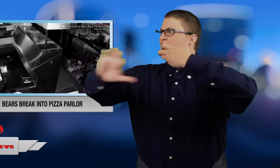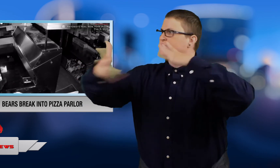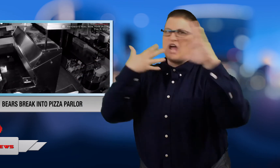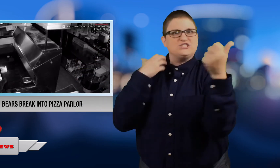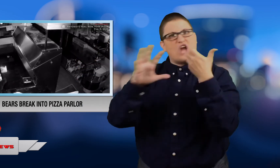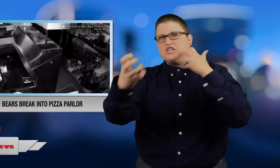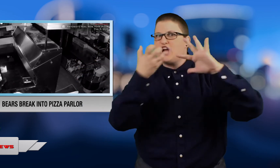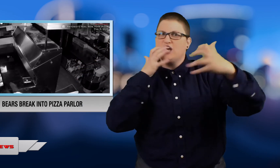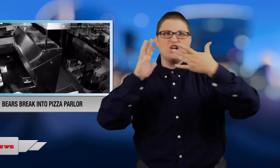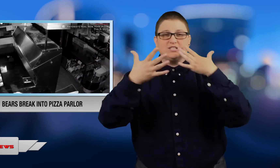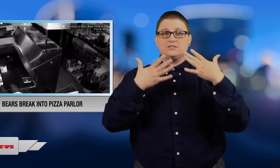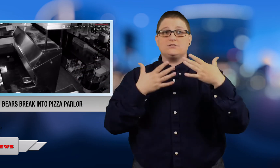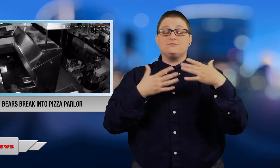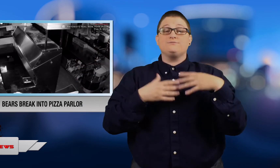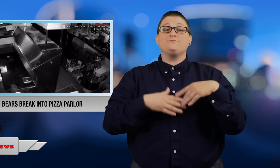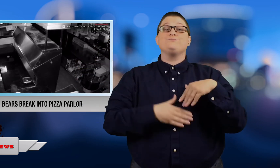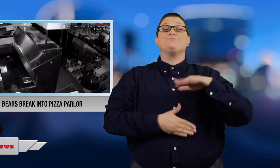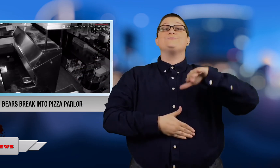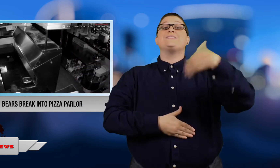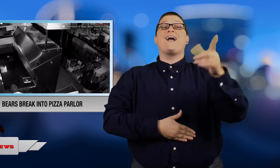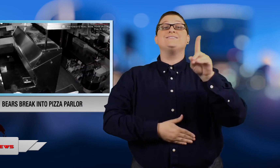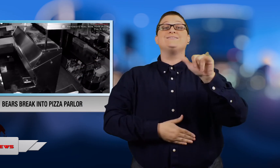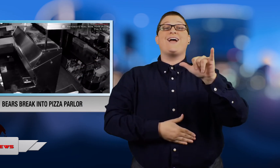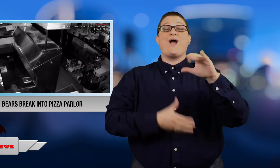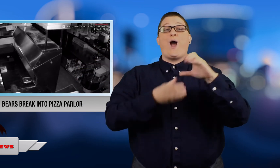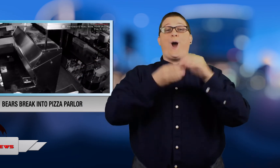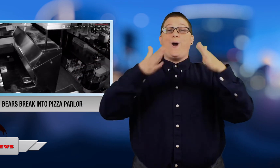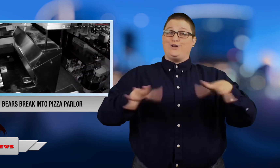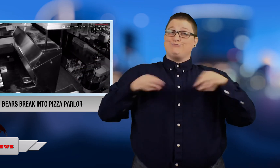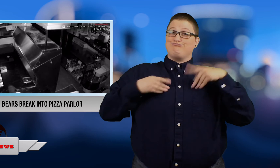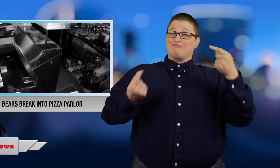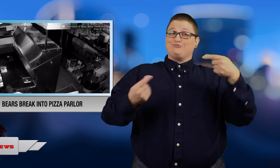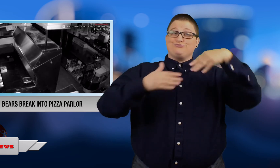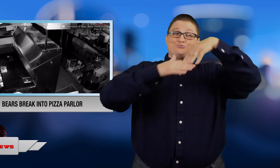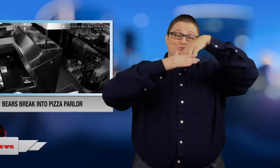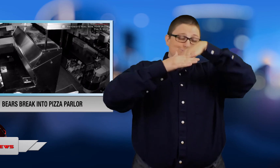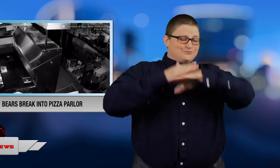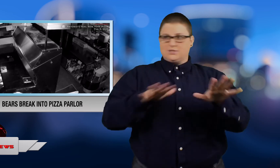When the owners came in the next day they thought